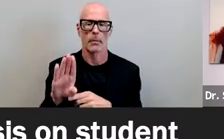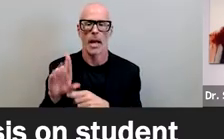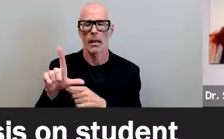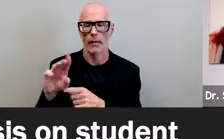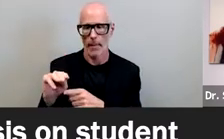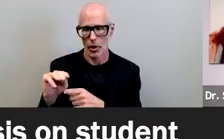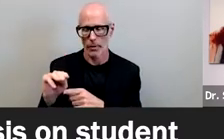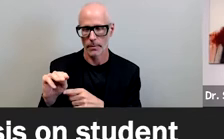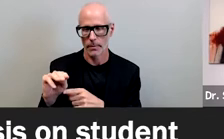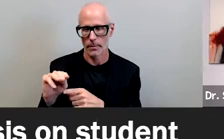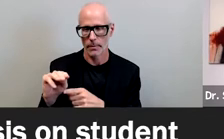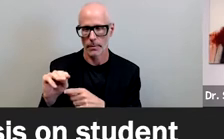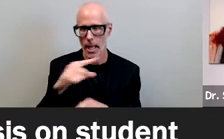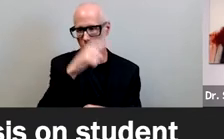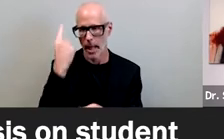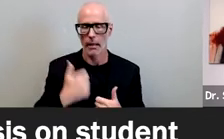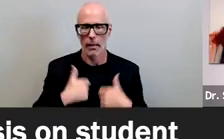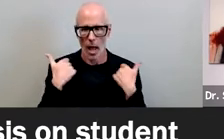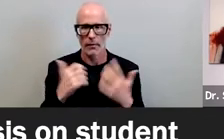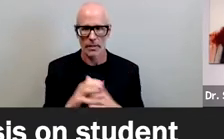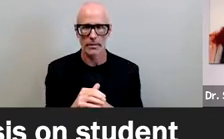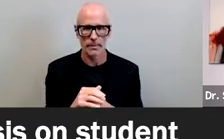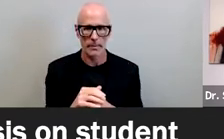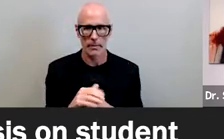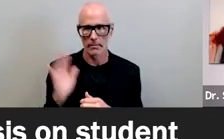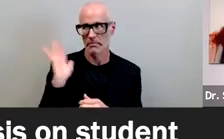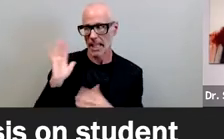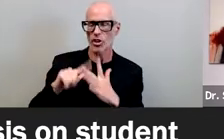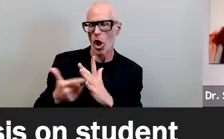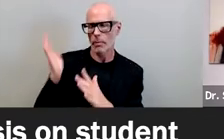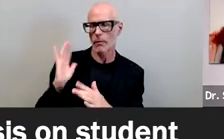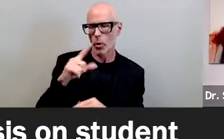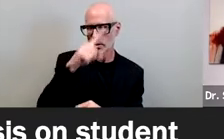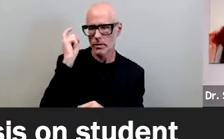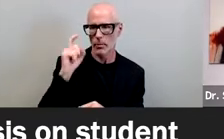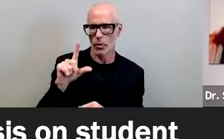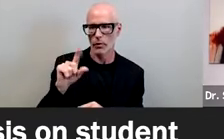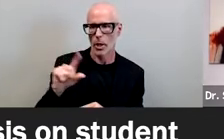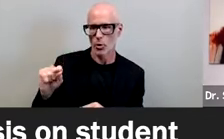in summer 2020 the movement for black lives started before that by the way but in summer 2020